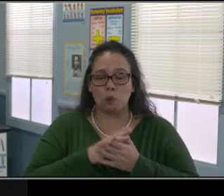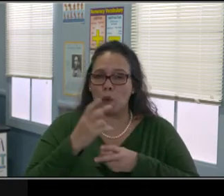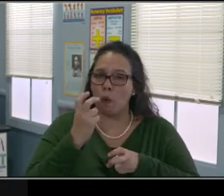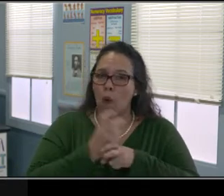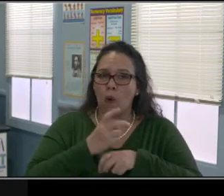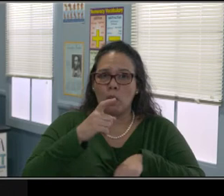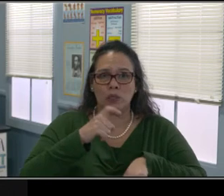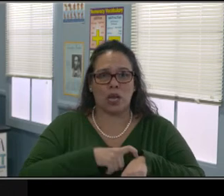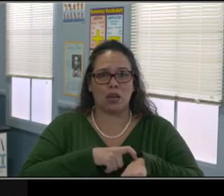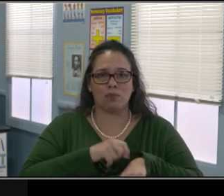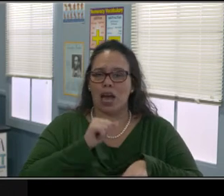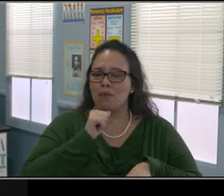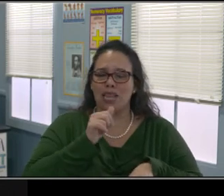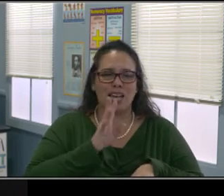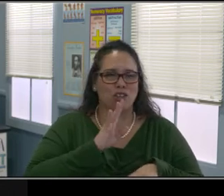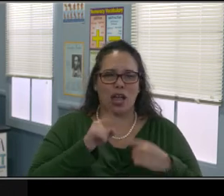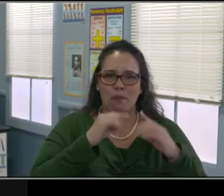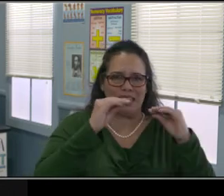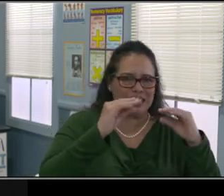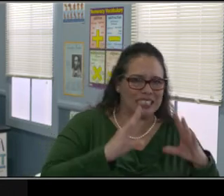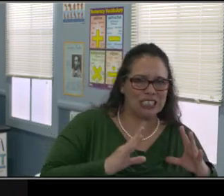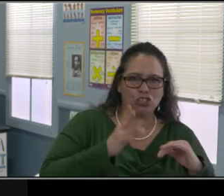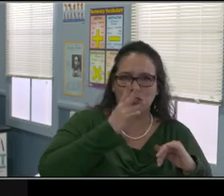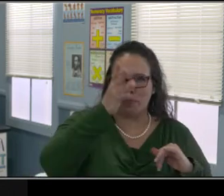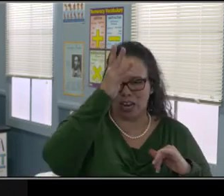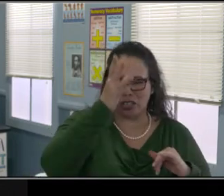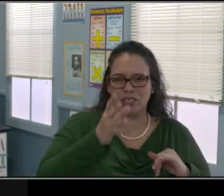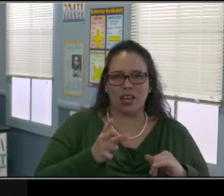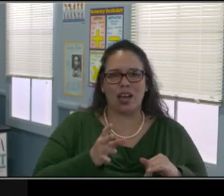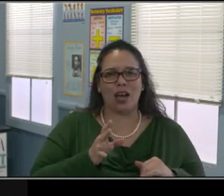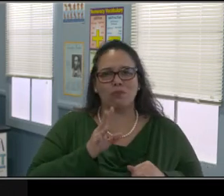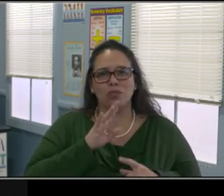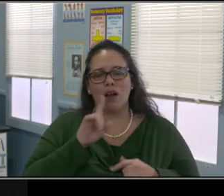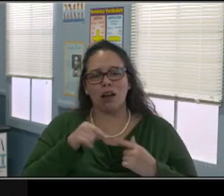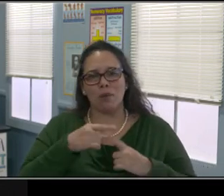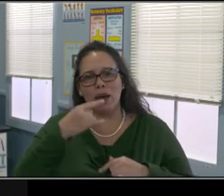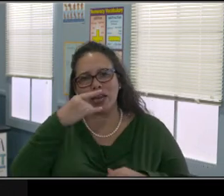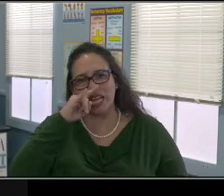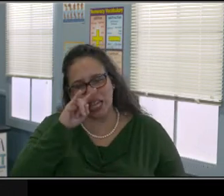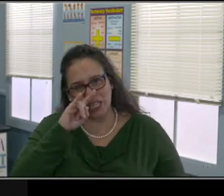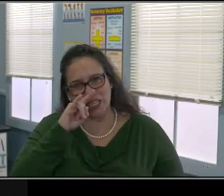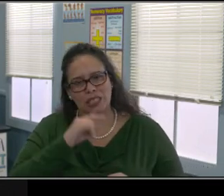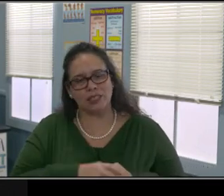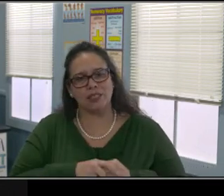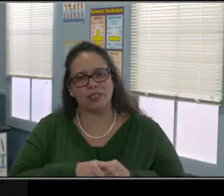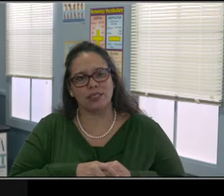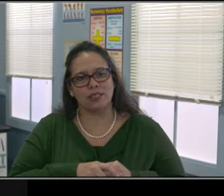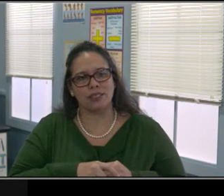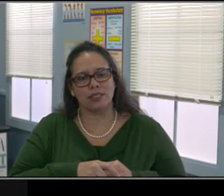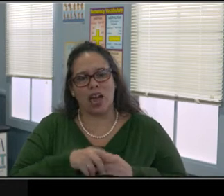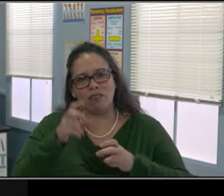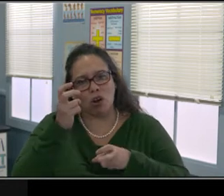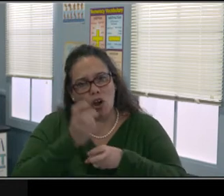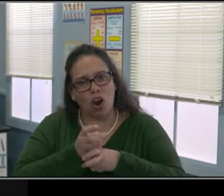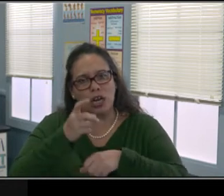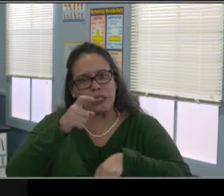And I think that's what was felt in terms of the parents not receiving or feeling like they were not receiving the support.